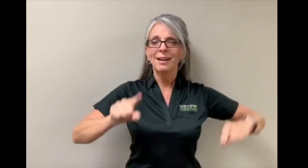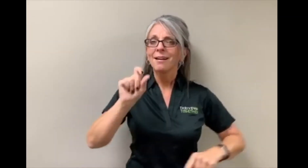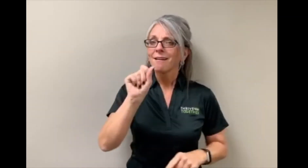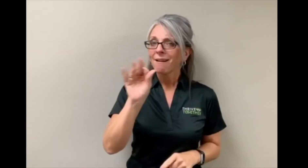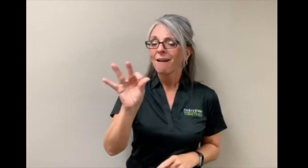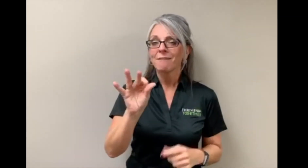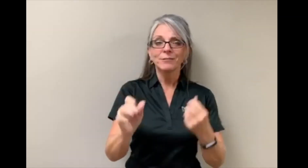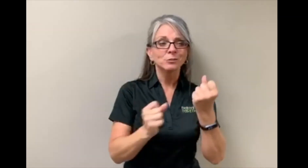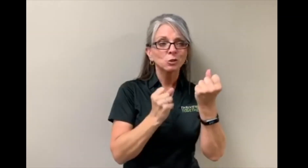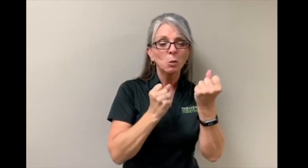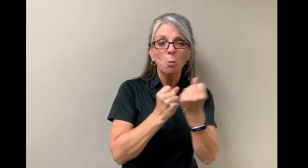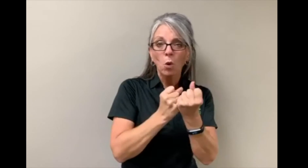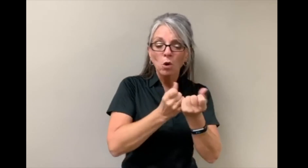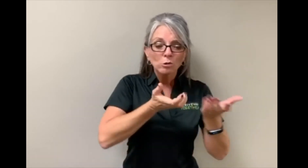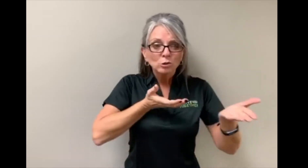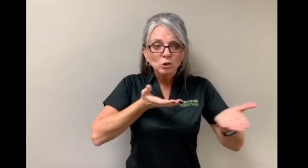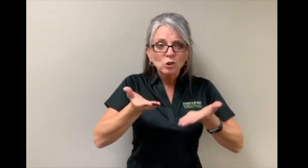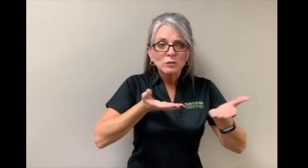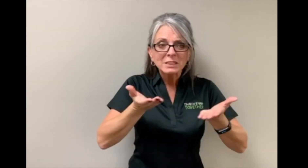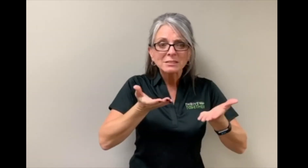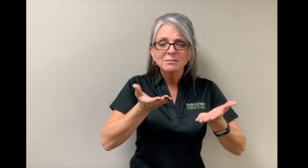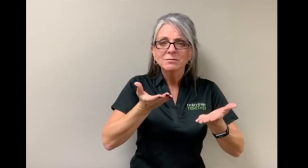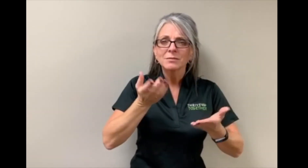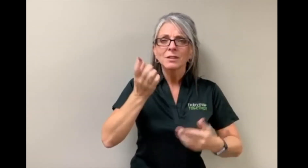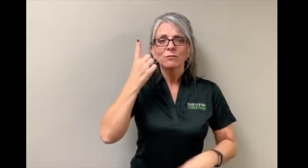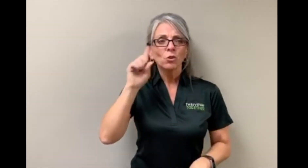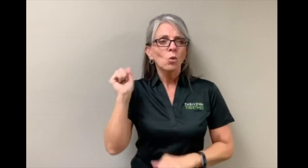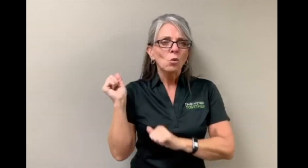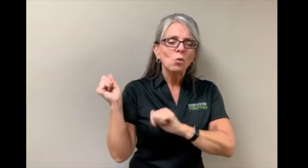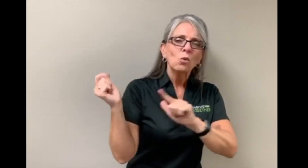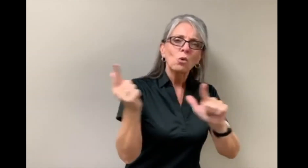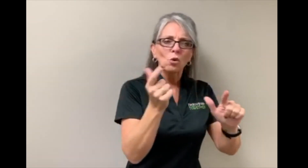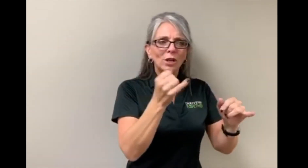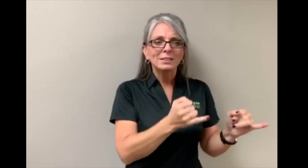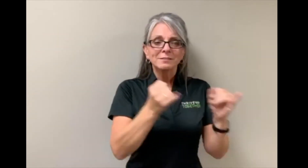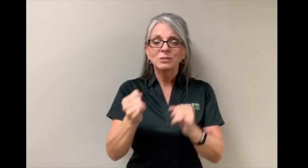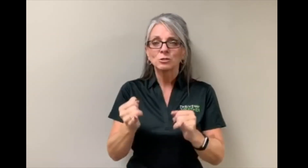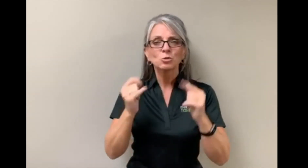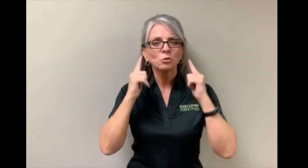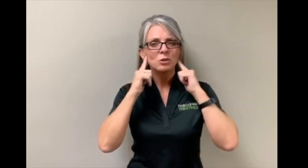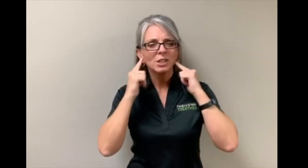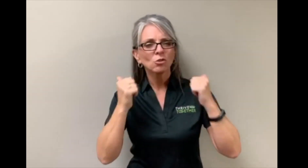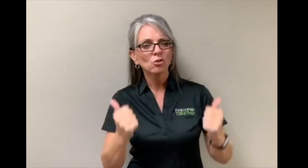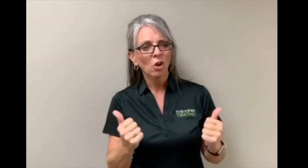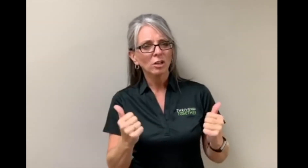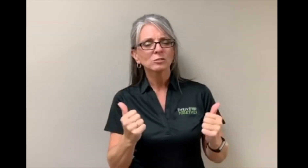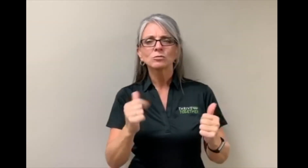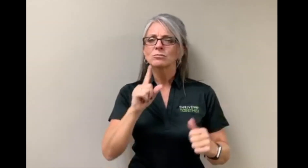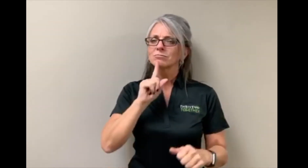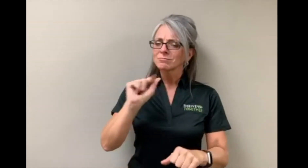of support services for all individuals with hearing loss